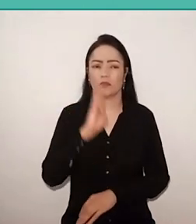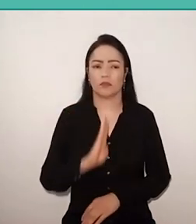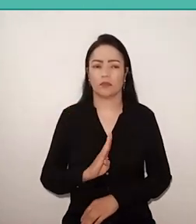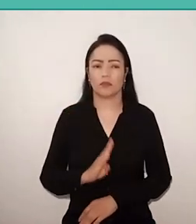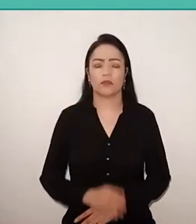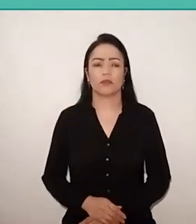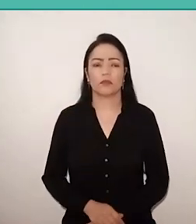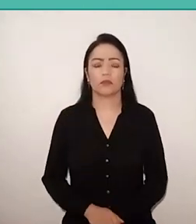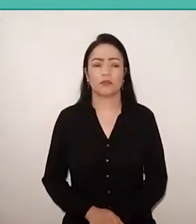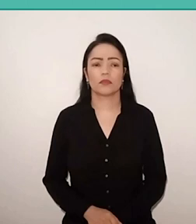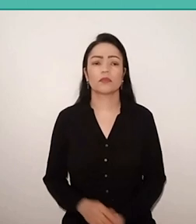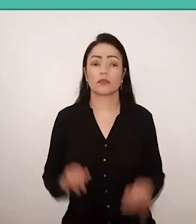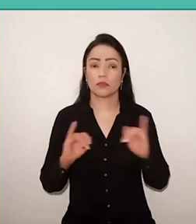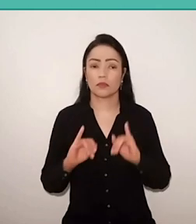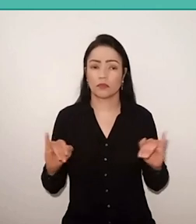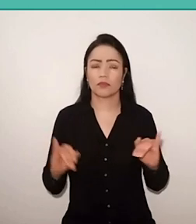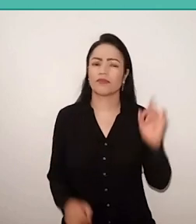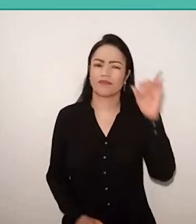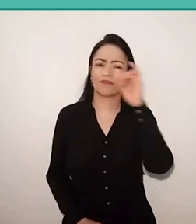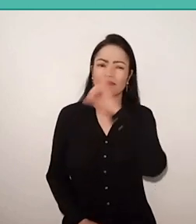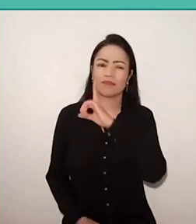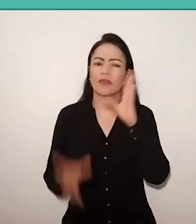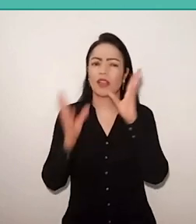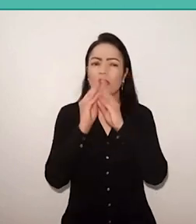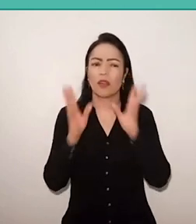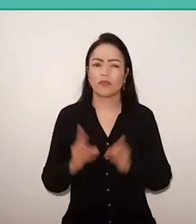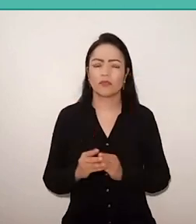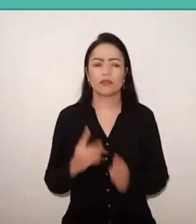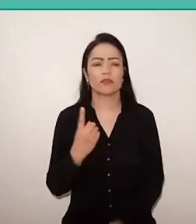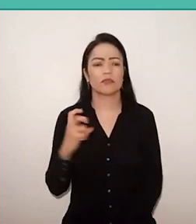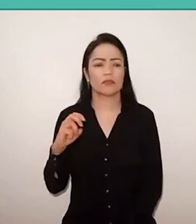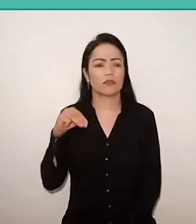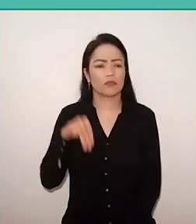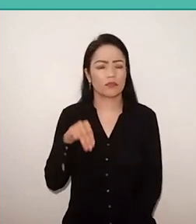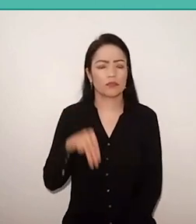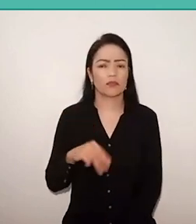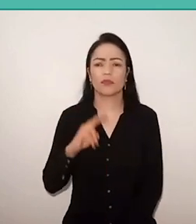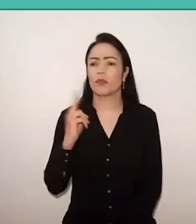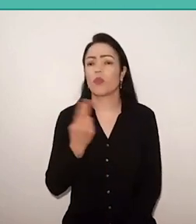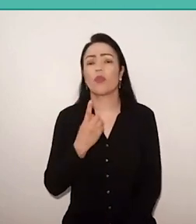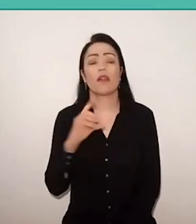I wanted to say it's very hard to summarize in 15 minutes, 10 minutes, what do I have to say, because the work of Paulo Freire